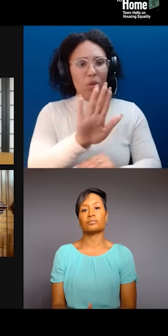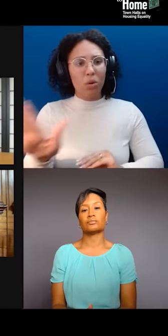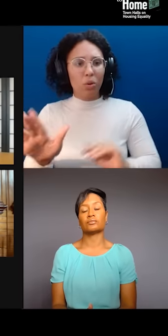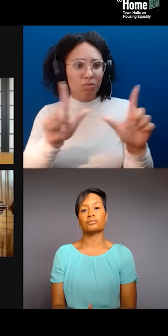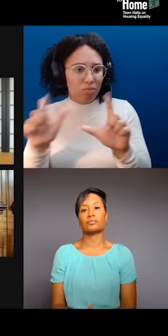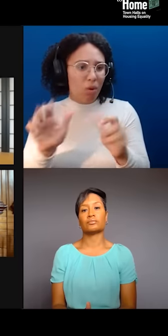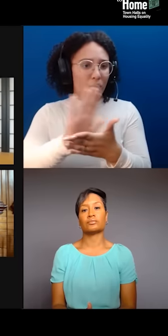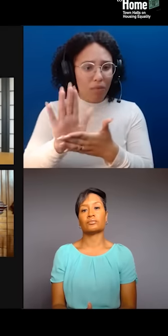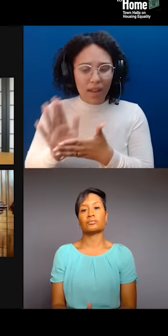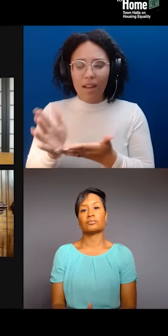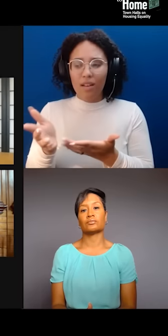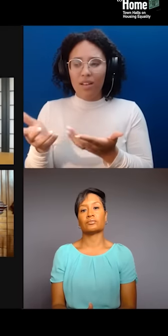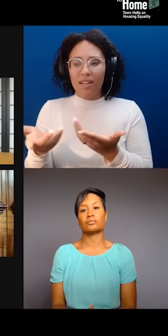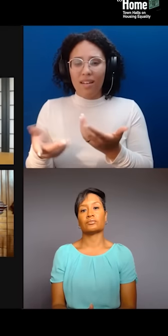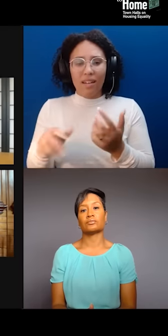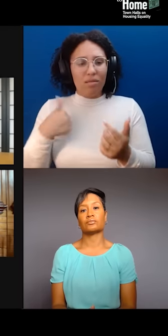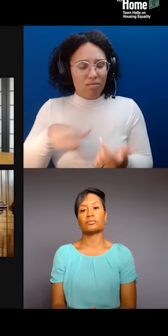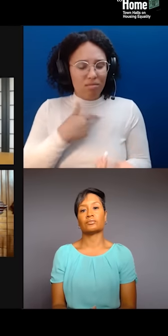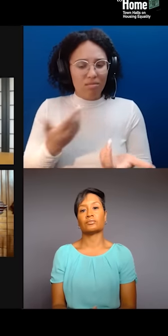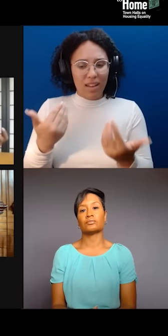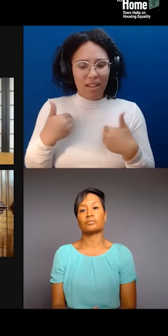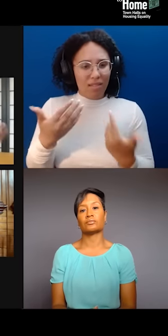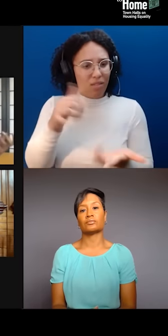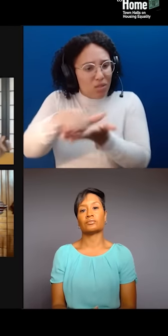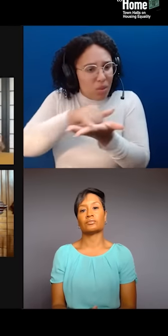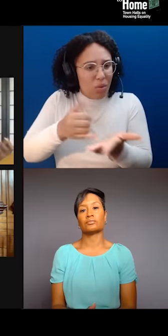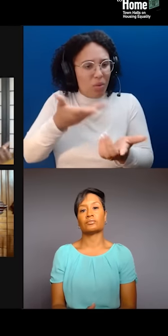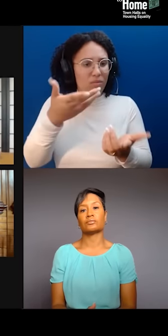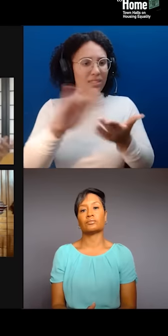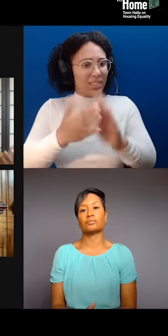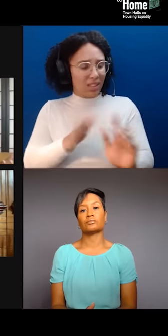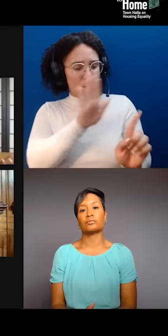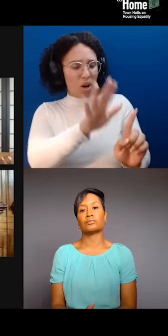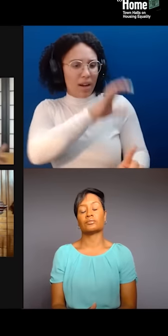and as a place that is so, you know, New York is nothing without Black and immigrants,